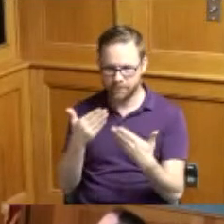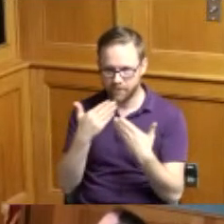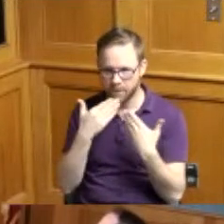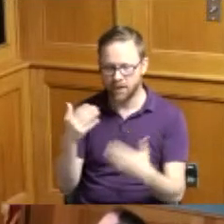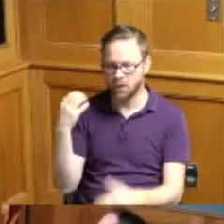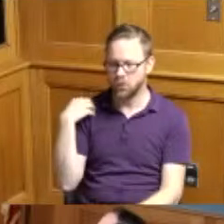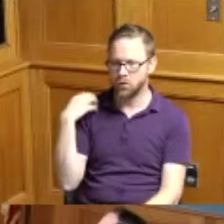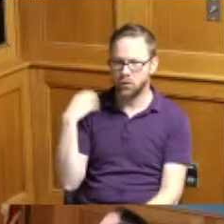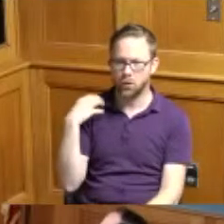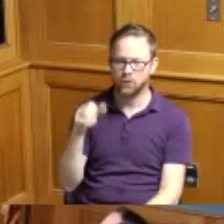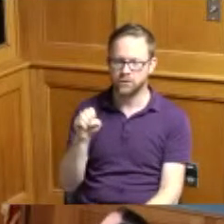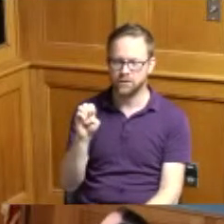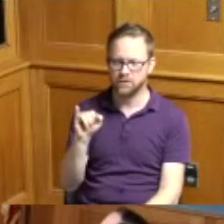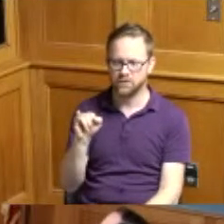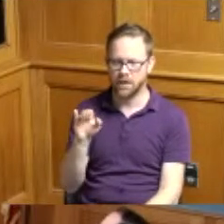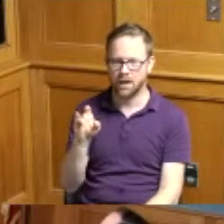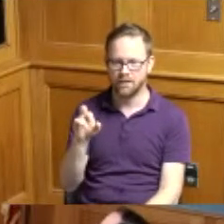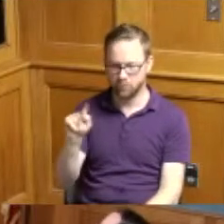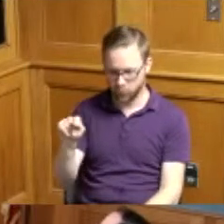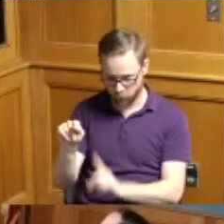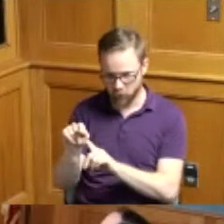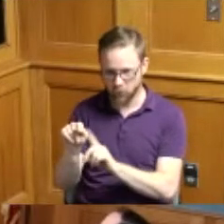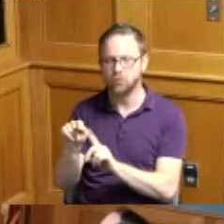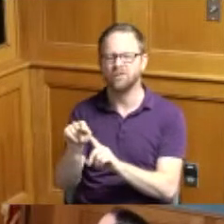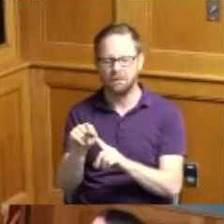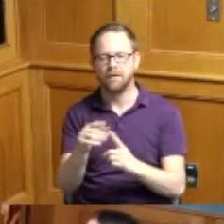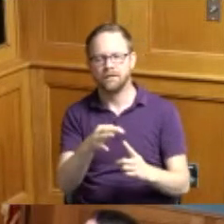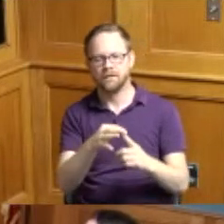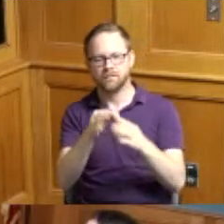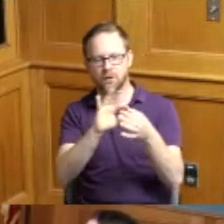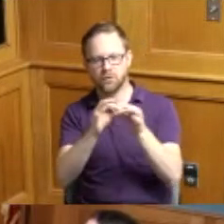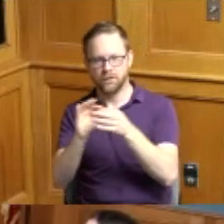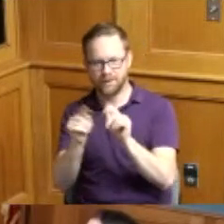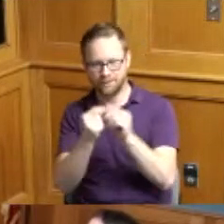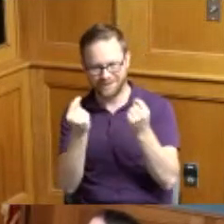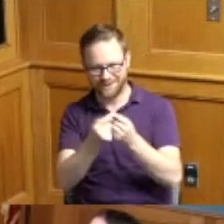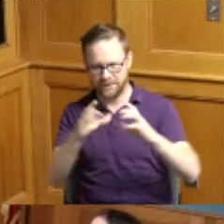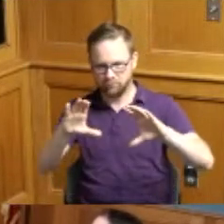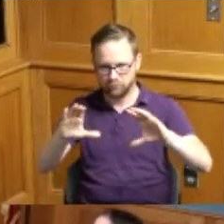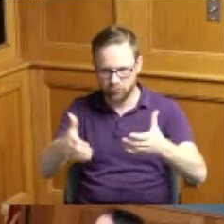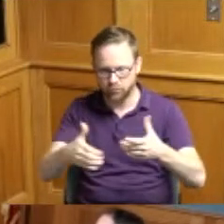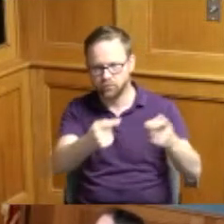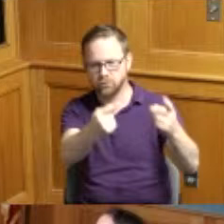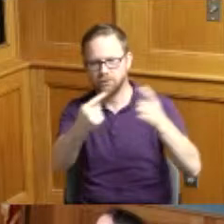Seibert in the Special Olympics team and athletes for come and then I think we should start every